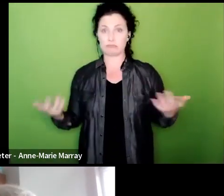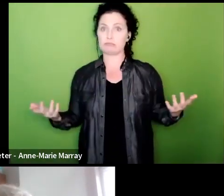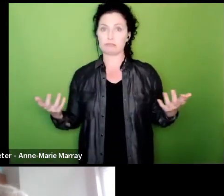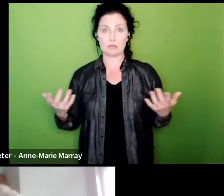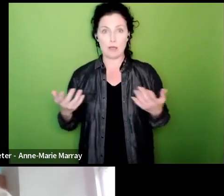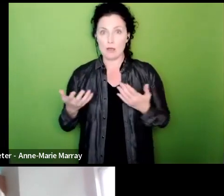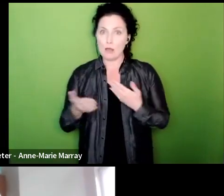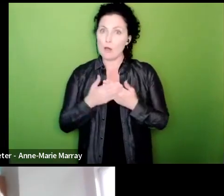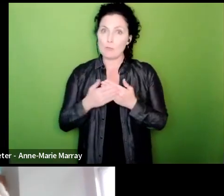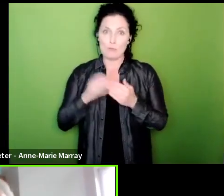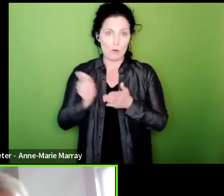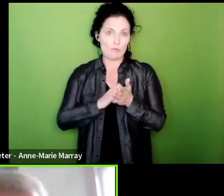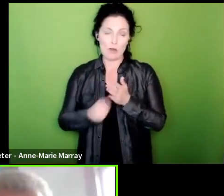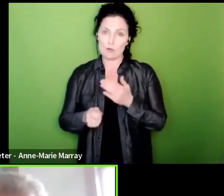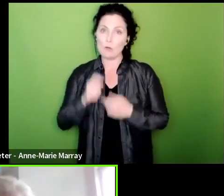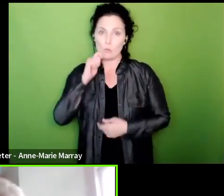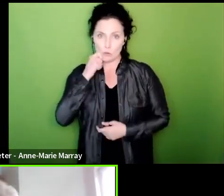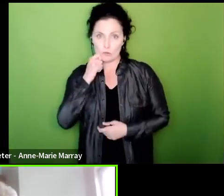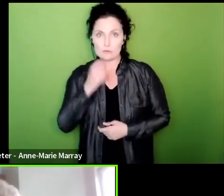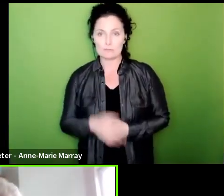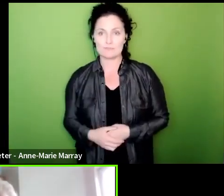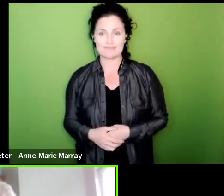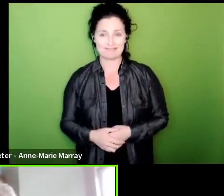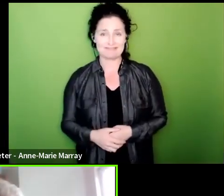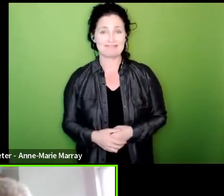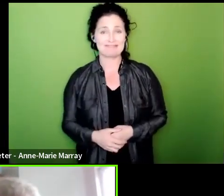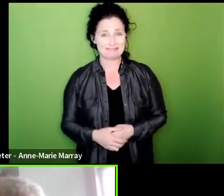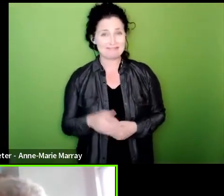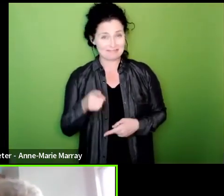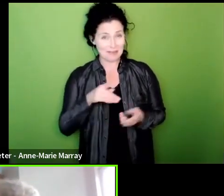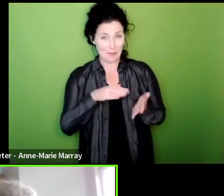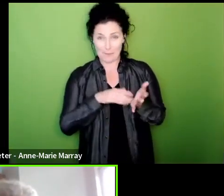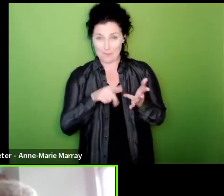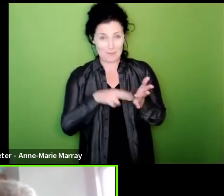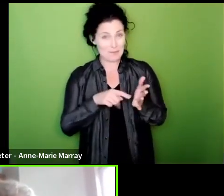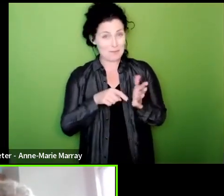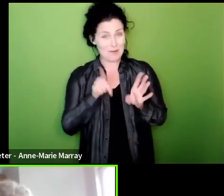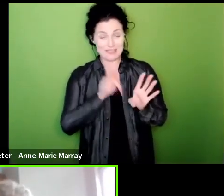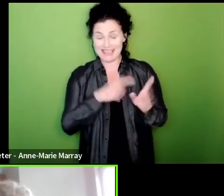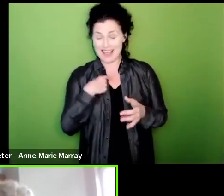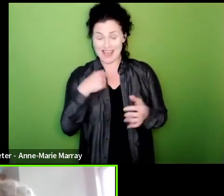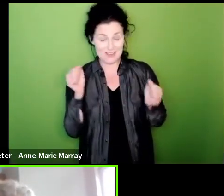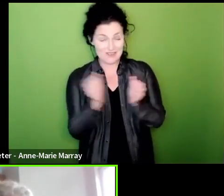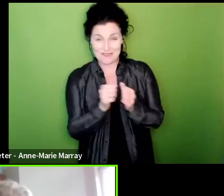specifically I was going to say Monty's on a roll and I I completely agree and and obviously Liz